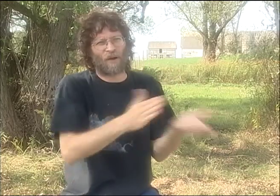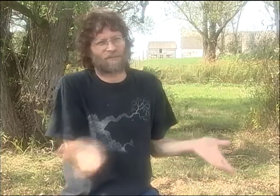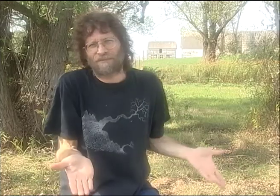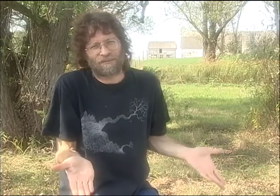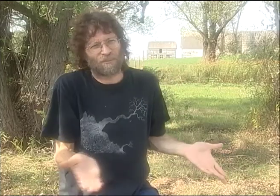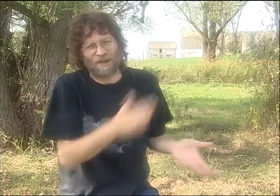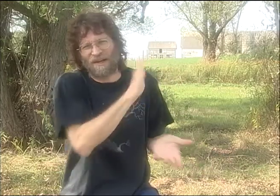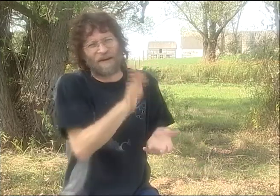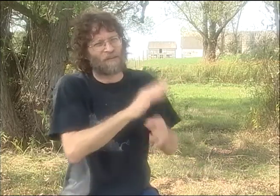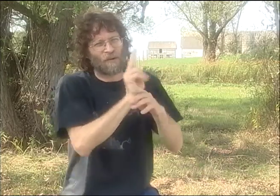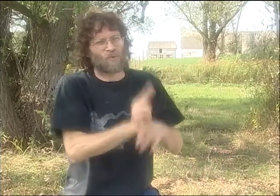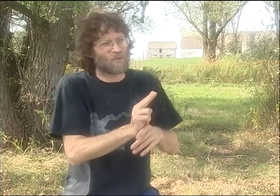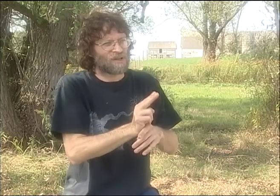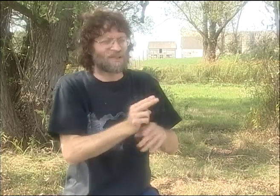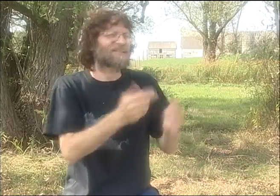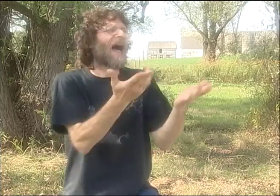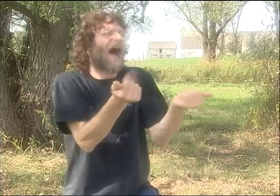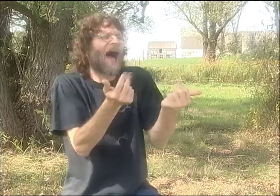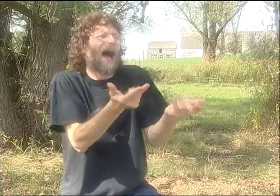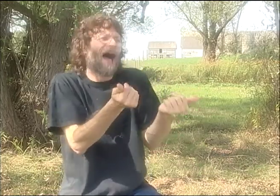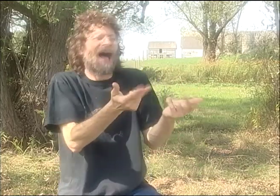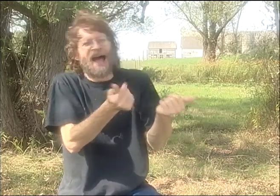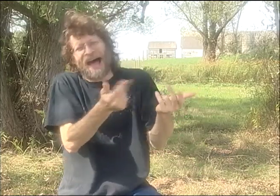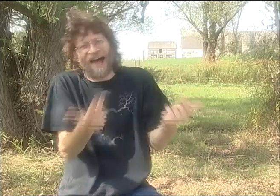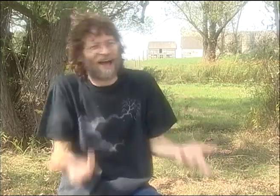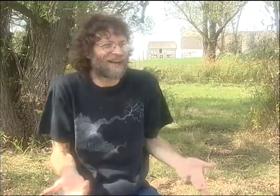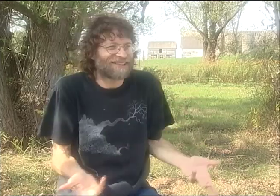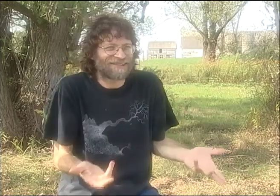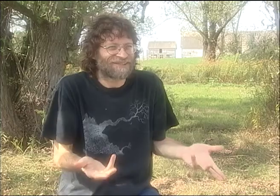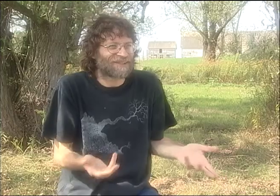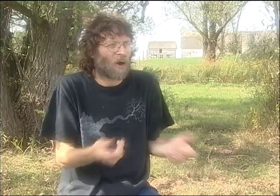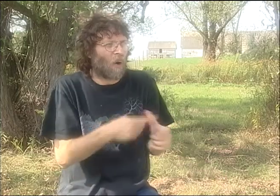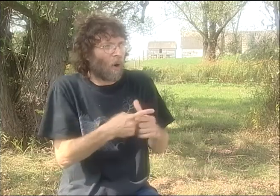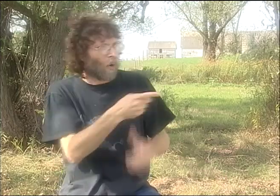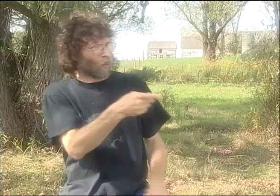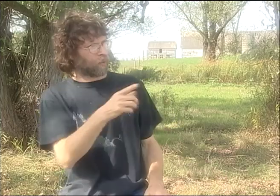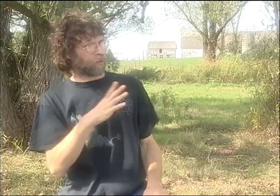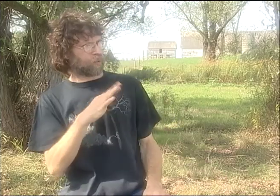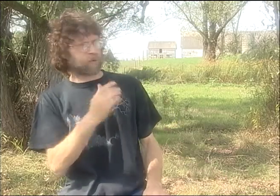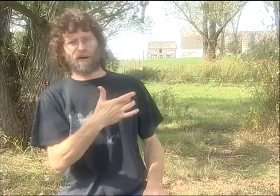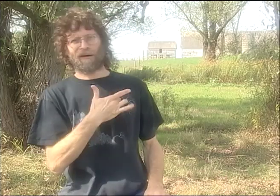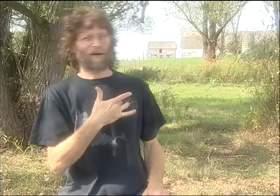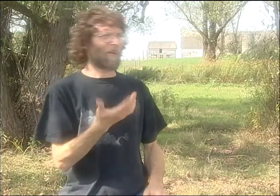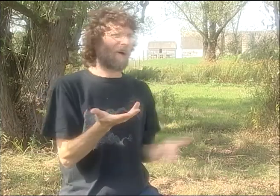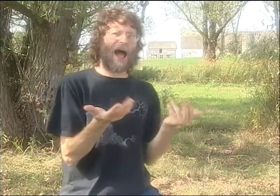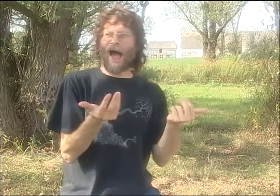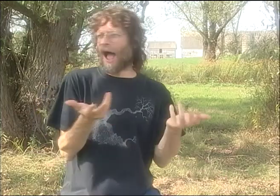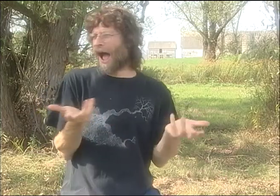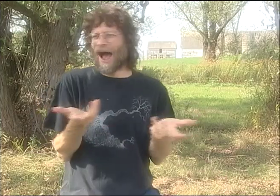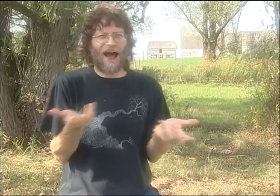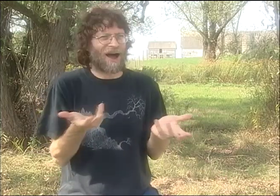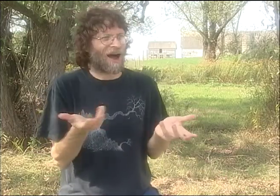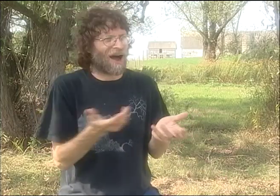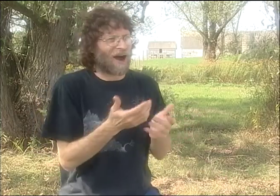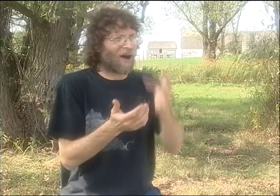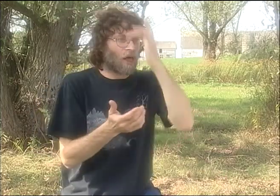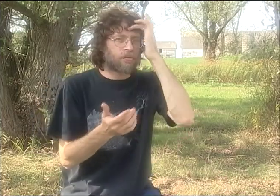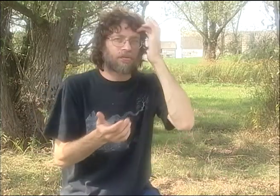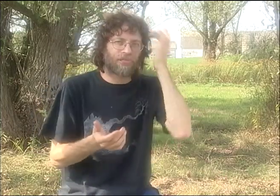WE CAME UP WITH ALL THESE DIFFERENT IDEAS. WE NEVER WROTE THEM DOWN. WE NEVER RECORDED THEM IN ANY WAY, SHAPE, OR FORM, OR USED THEM IN ANYTHING. AND WE WOULD JUST LAUGH.